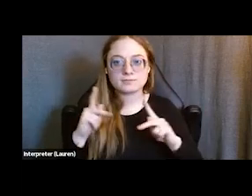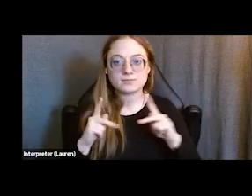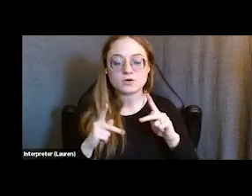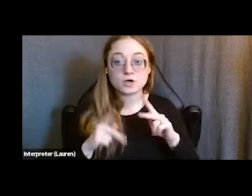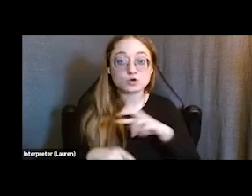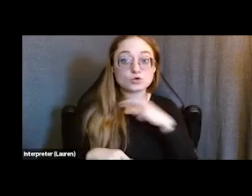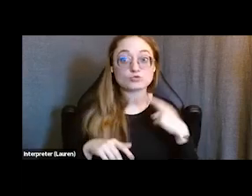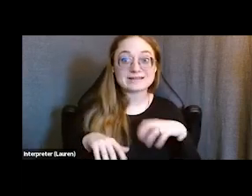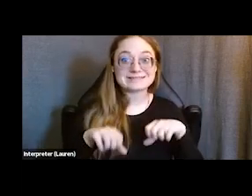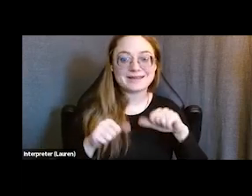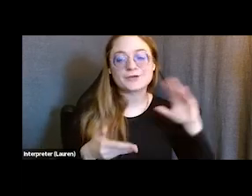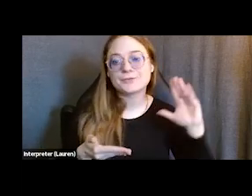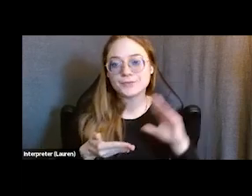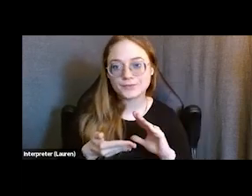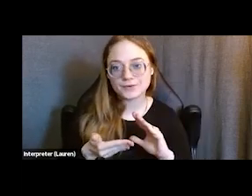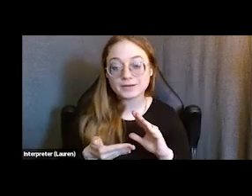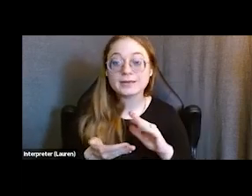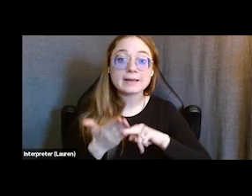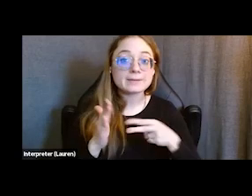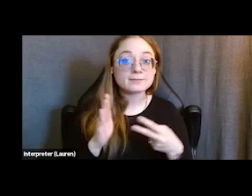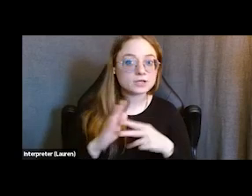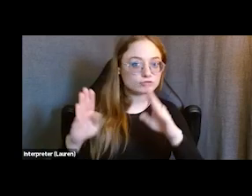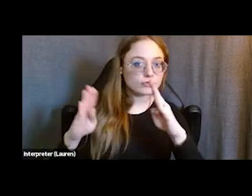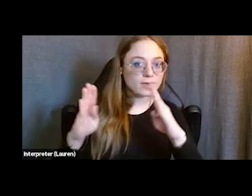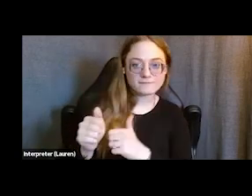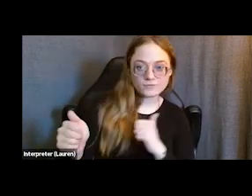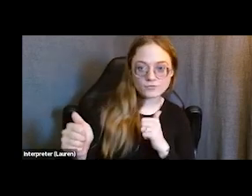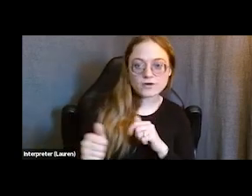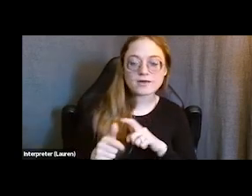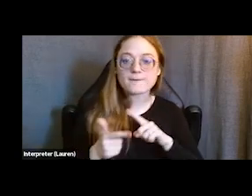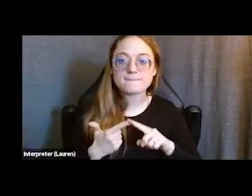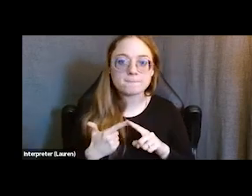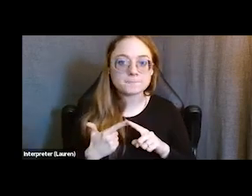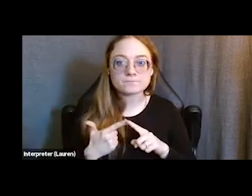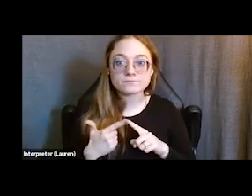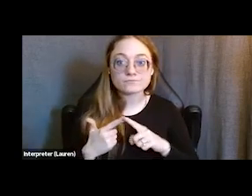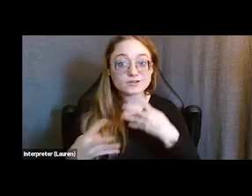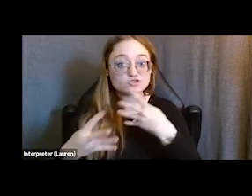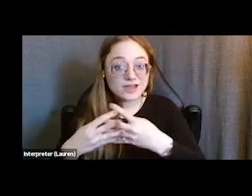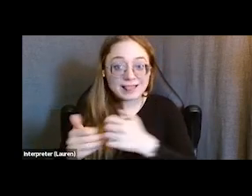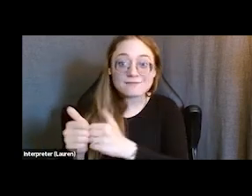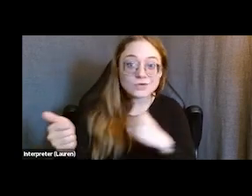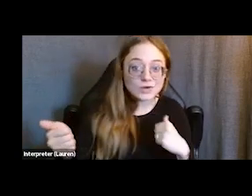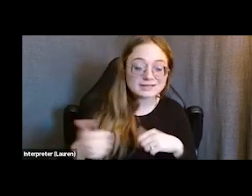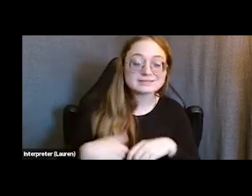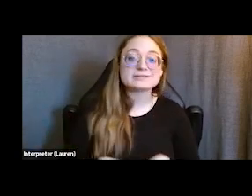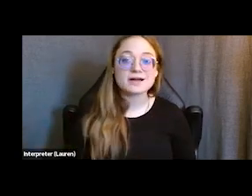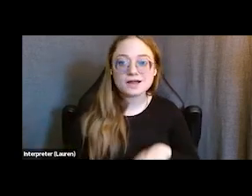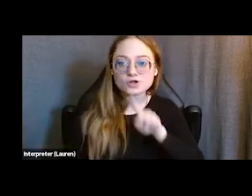And that may mean staying away from trouble. That may mean staying away from jail. And really they're working with young people